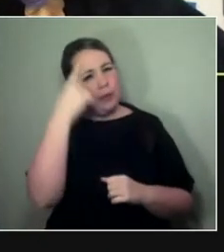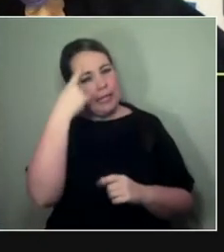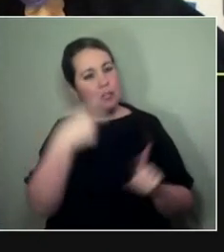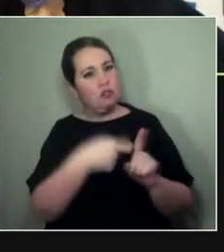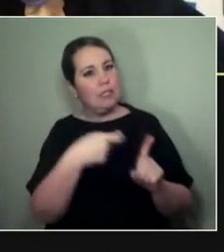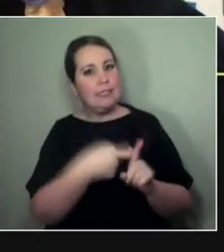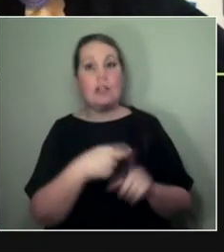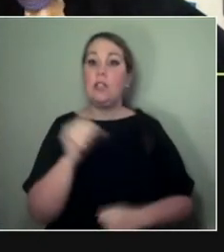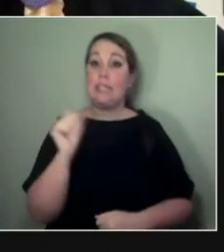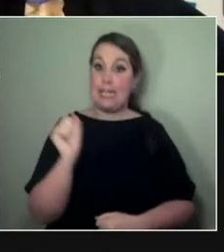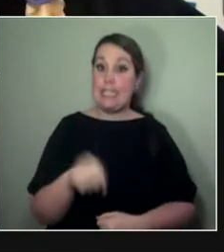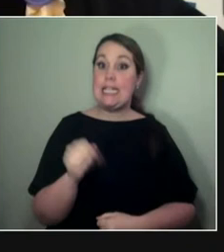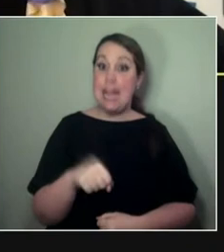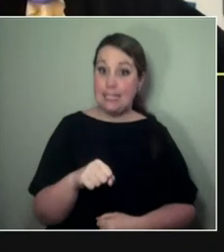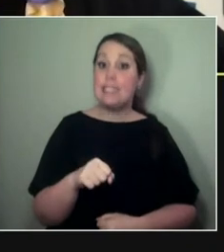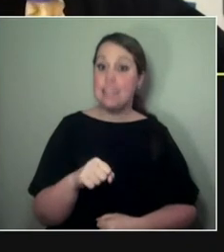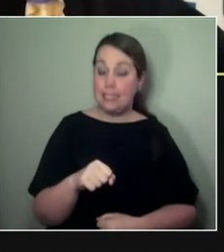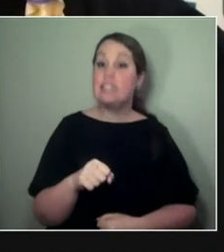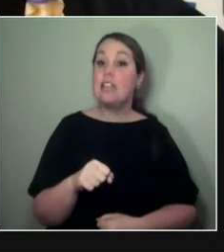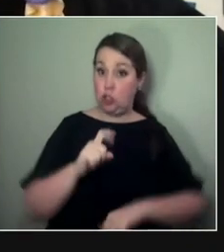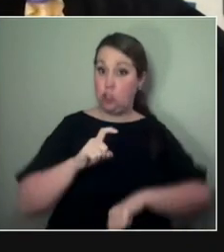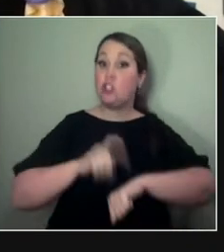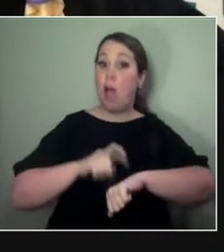I think and I see and have experienced